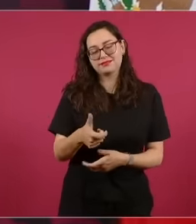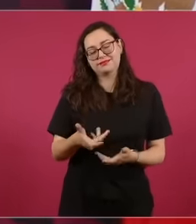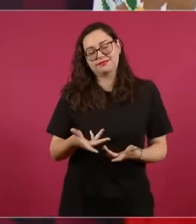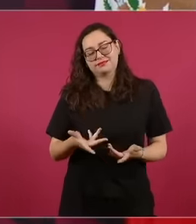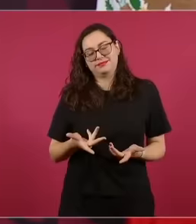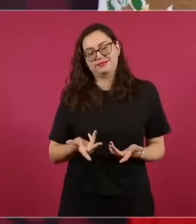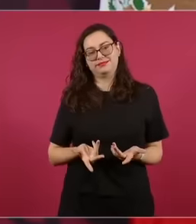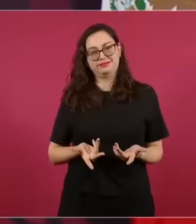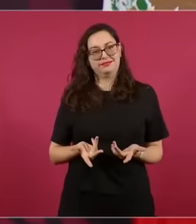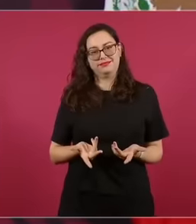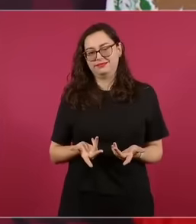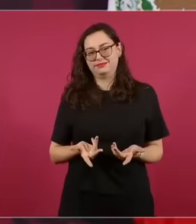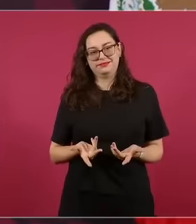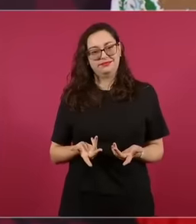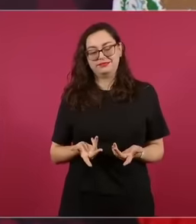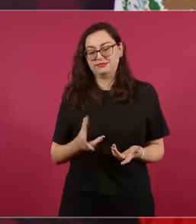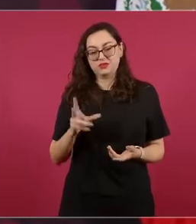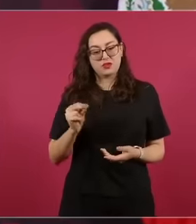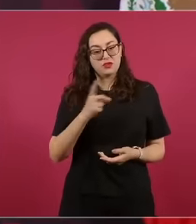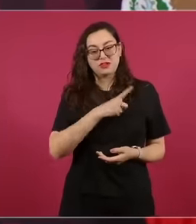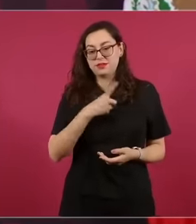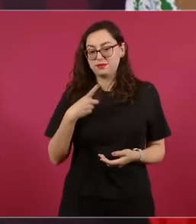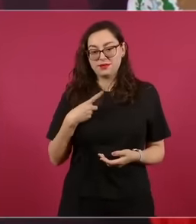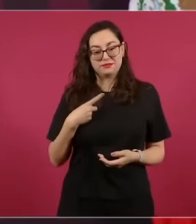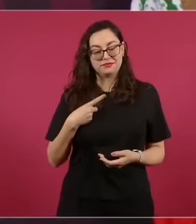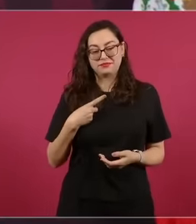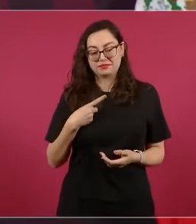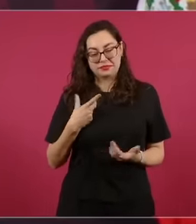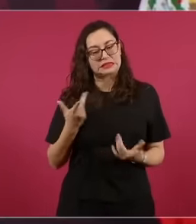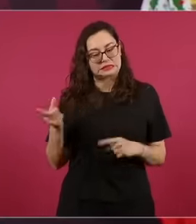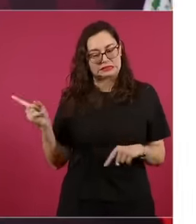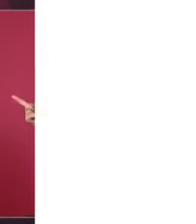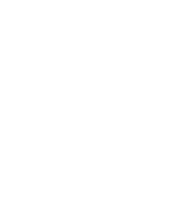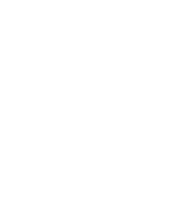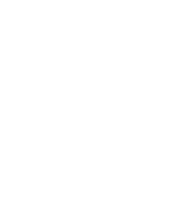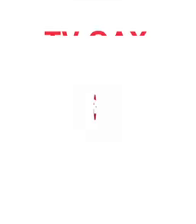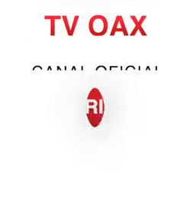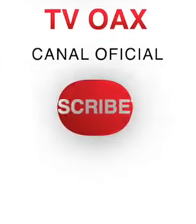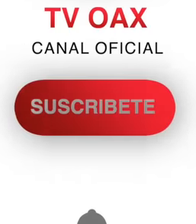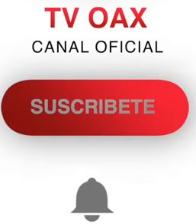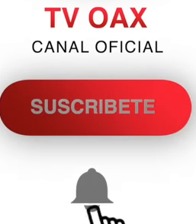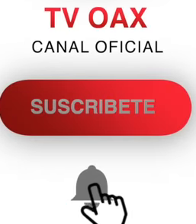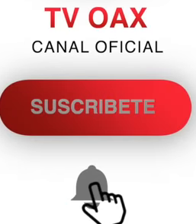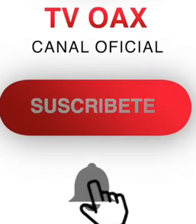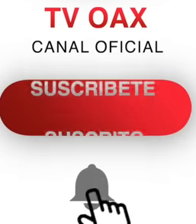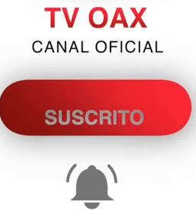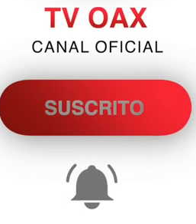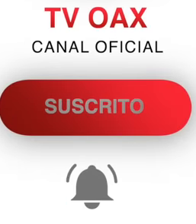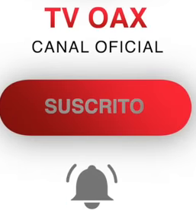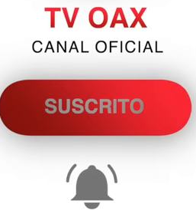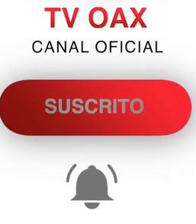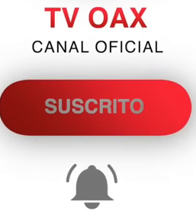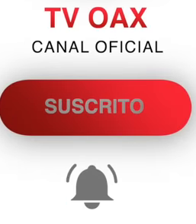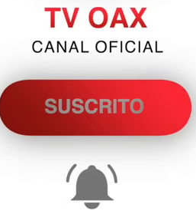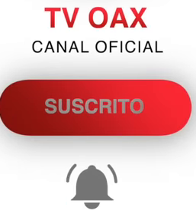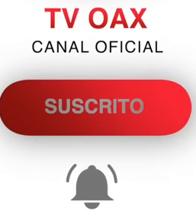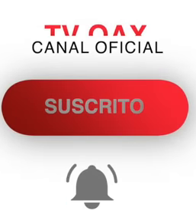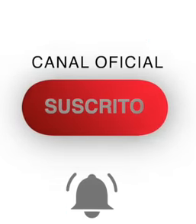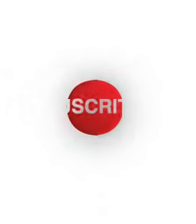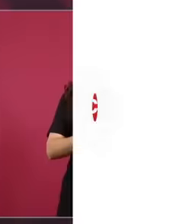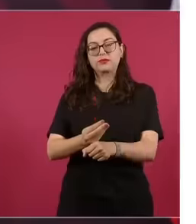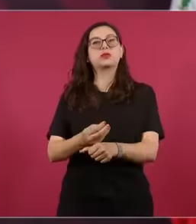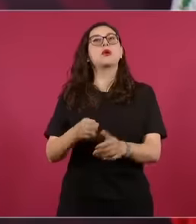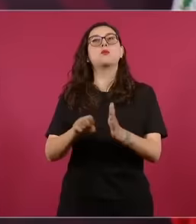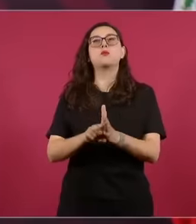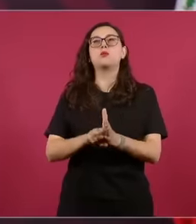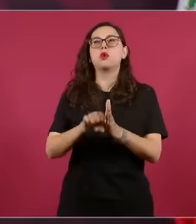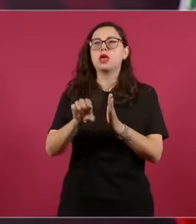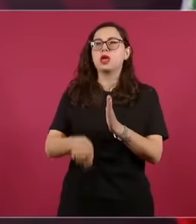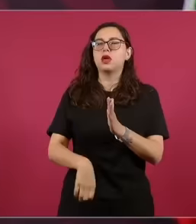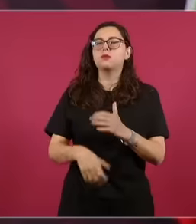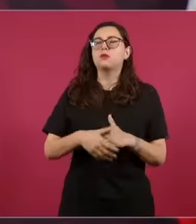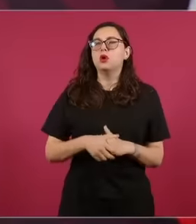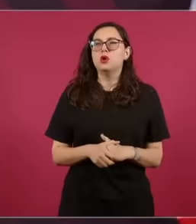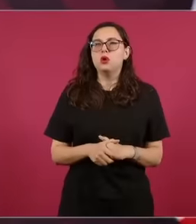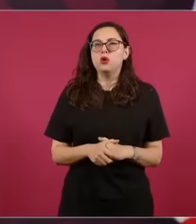social benefits. So I think that this should be seen, it was a bit what we did when